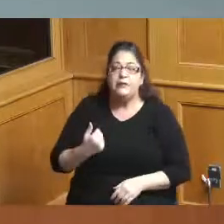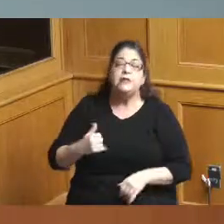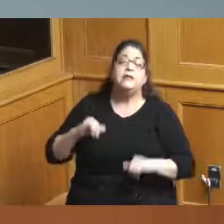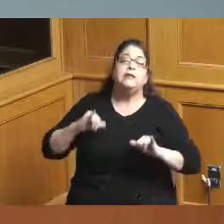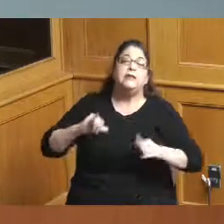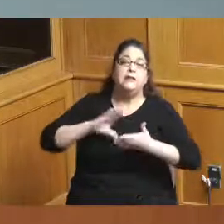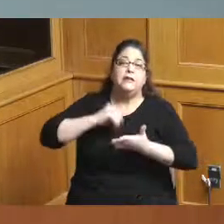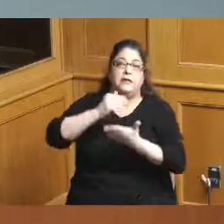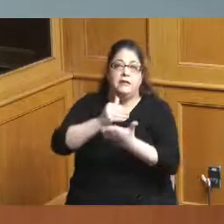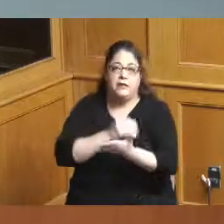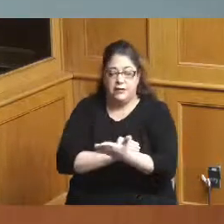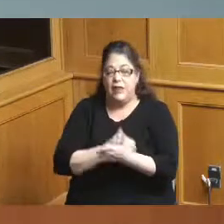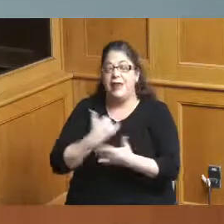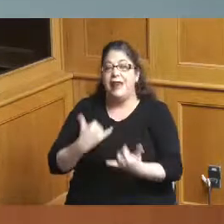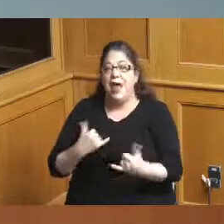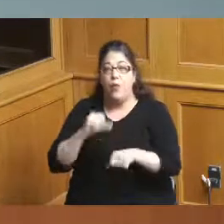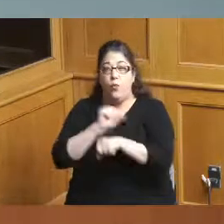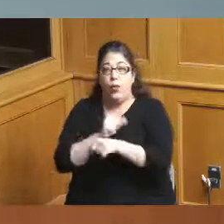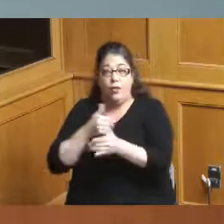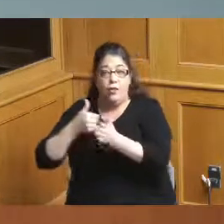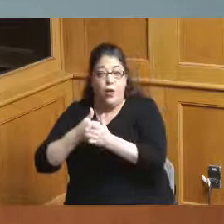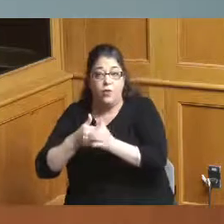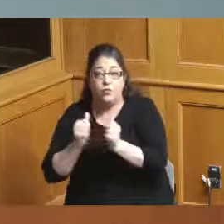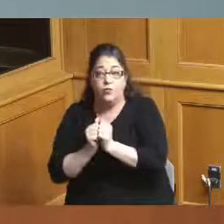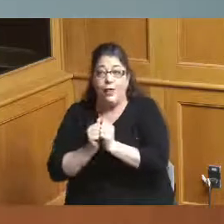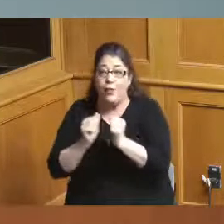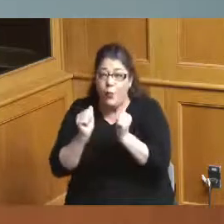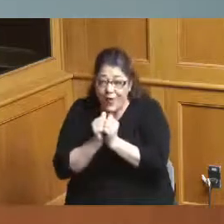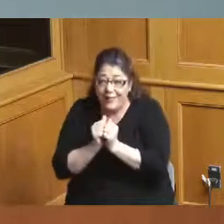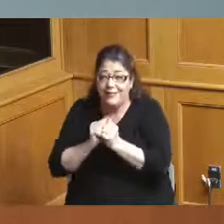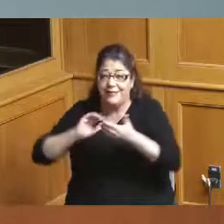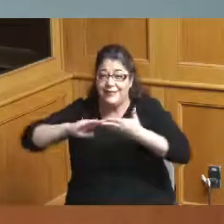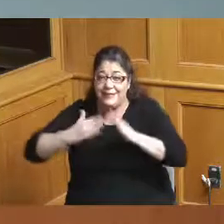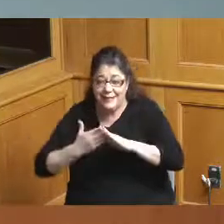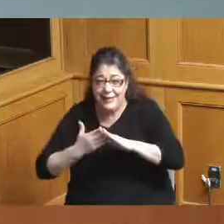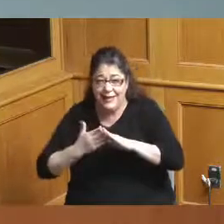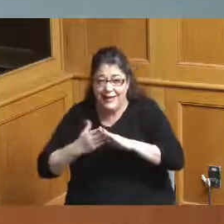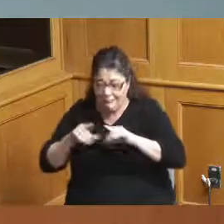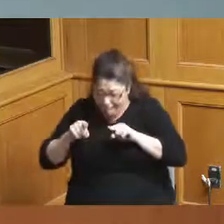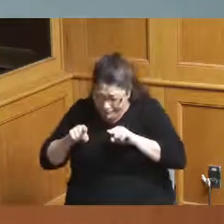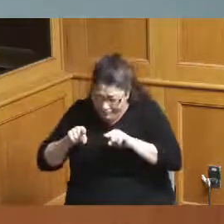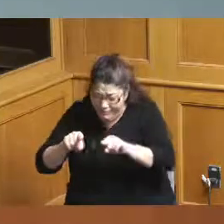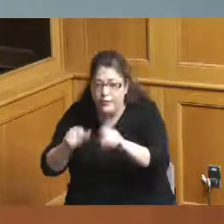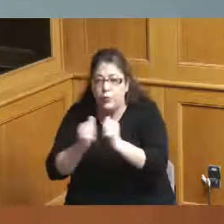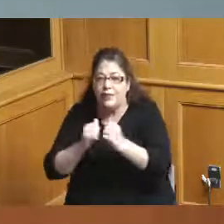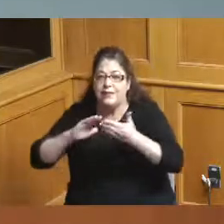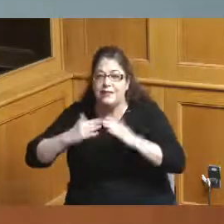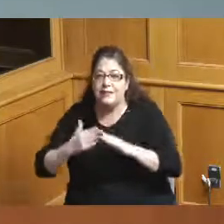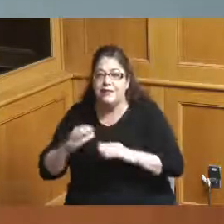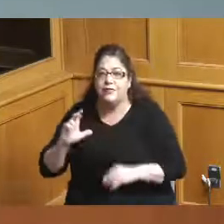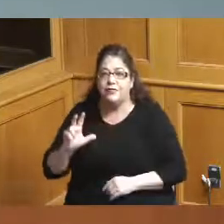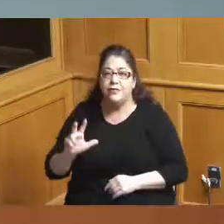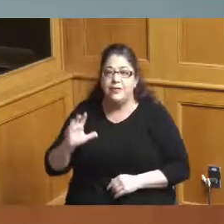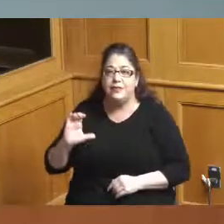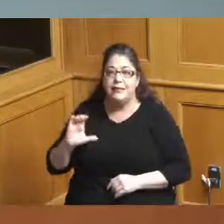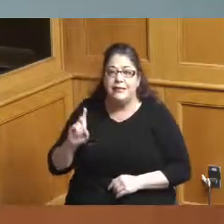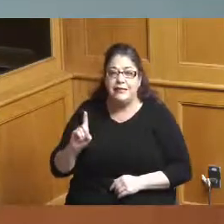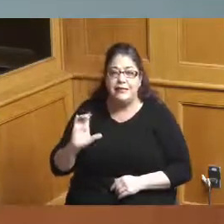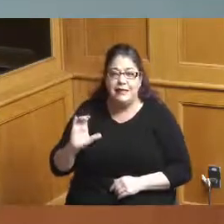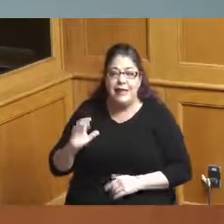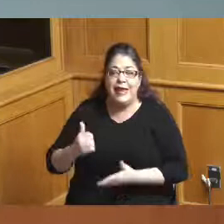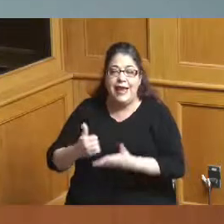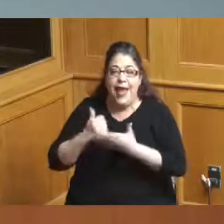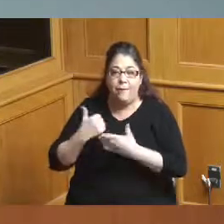for us to work with in lockstep with the city with 3CDC coordinating the effort not stepping in as